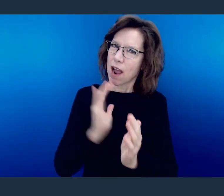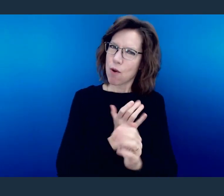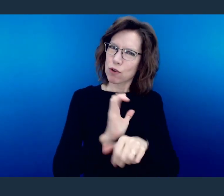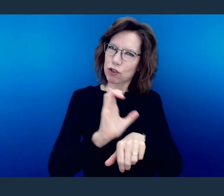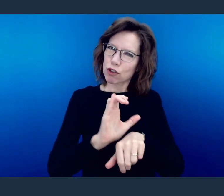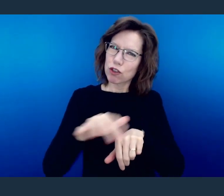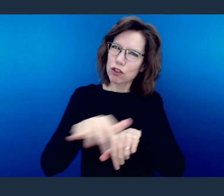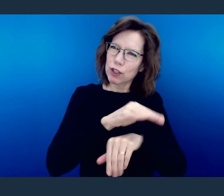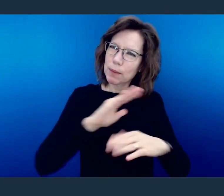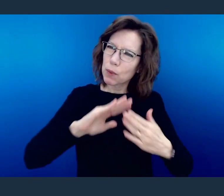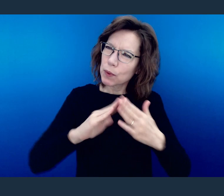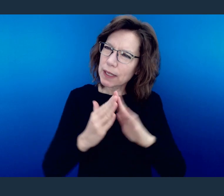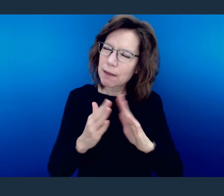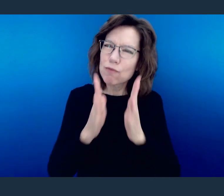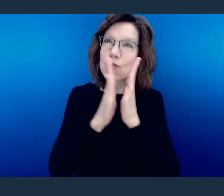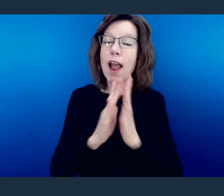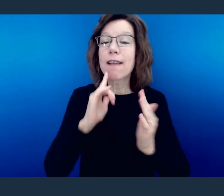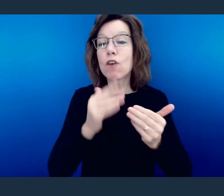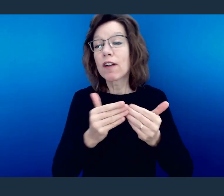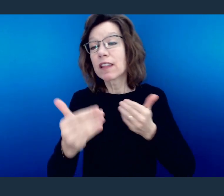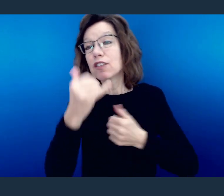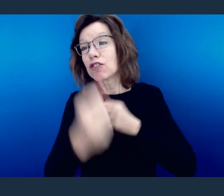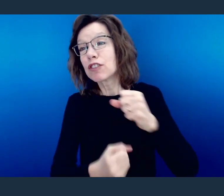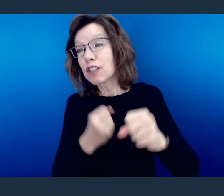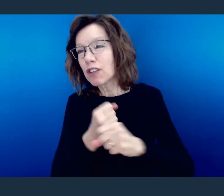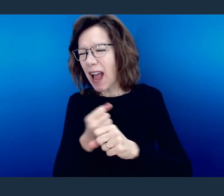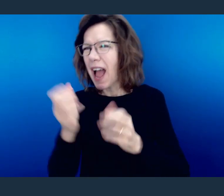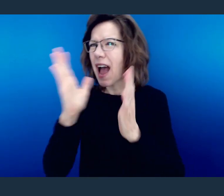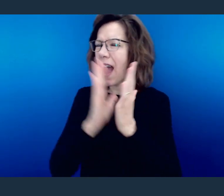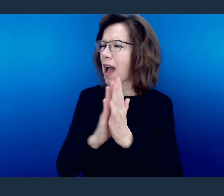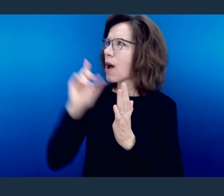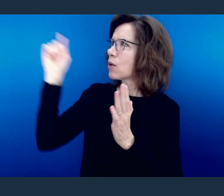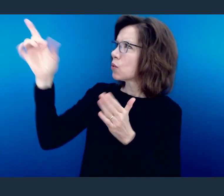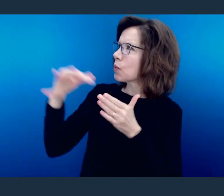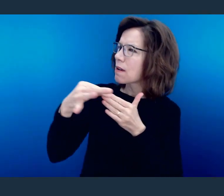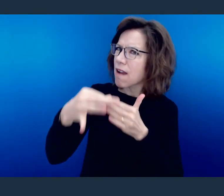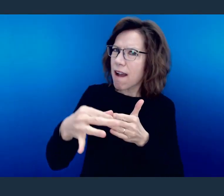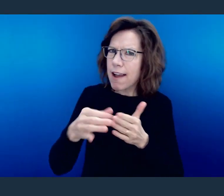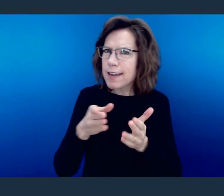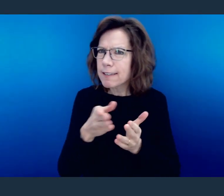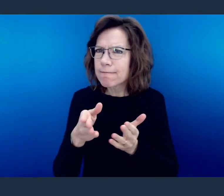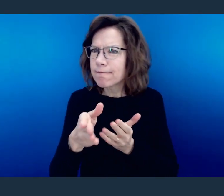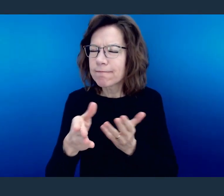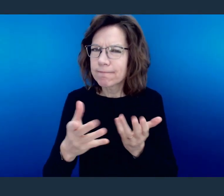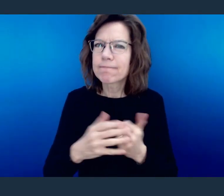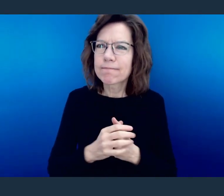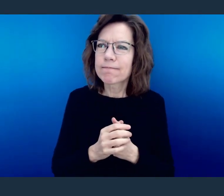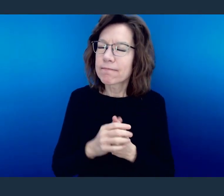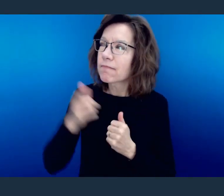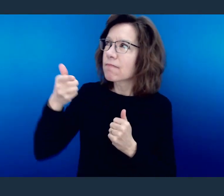I pray over this coming year, God, and ask for You to continue guiding us and leading us.